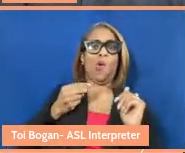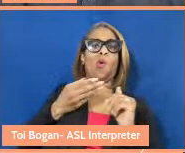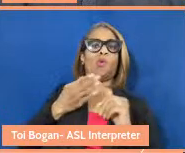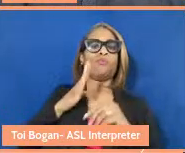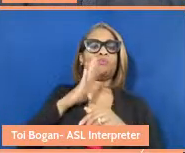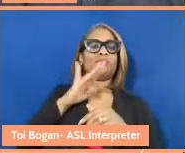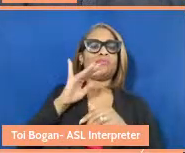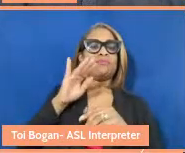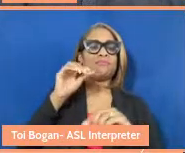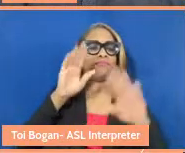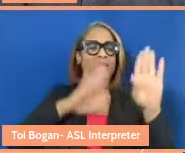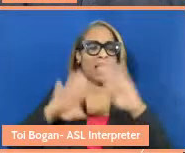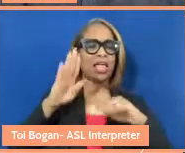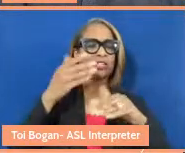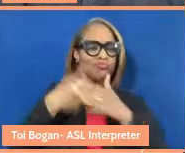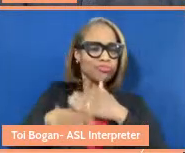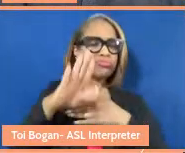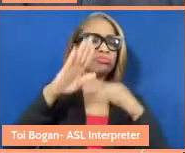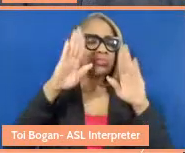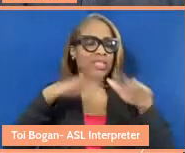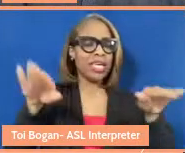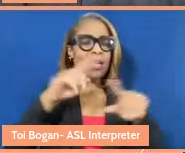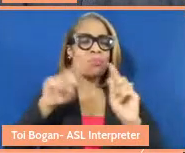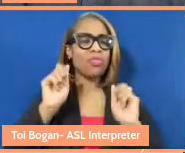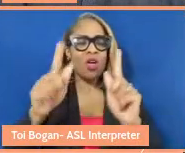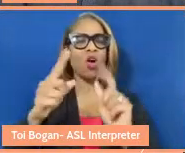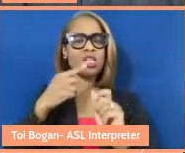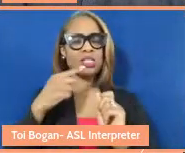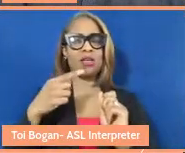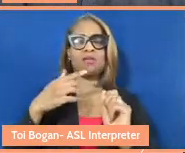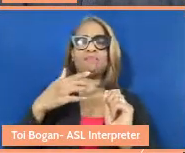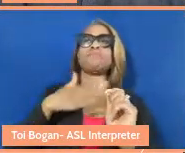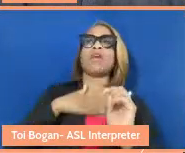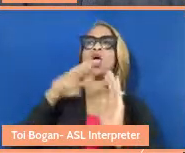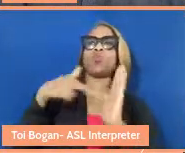all expressed that they saw their role as being bigger than just caring for